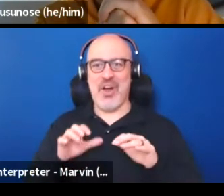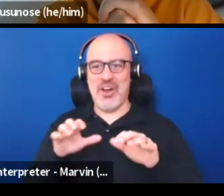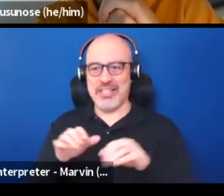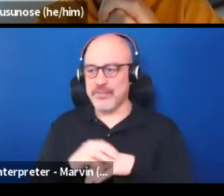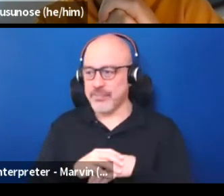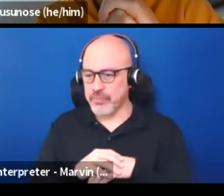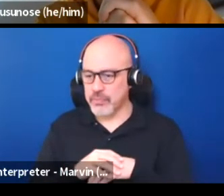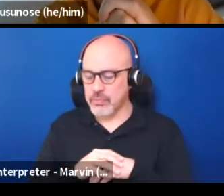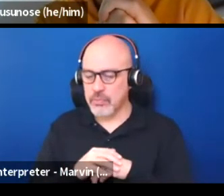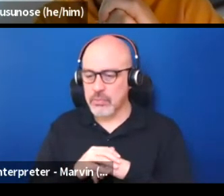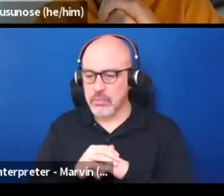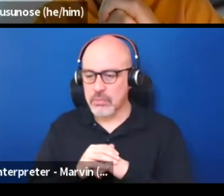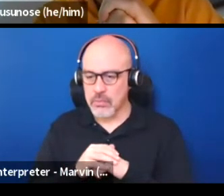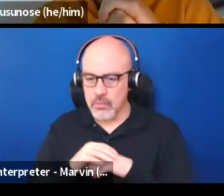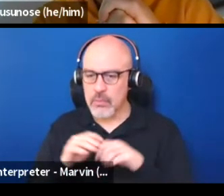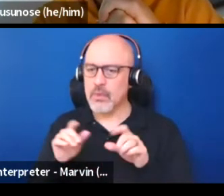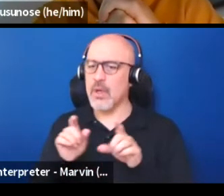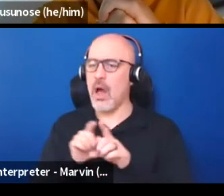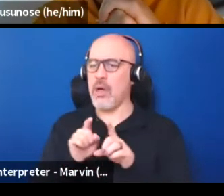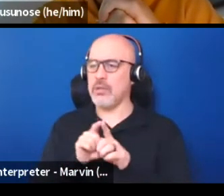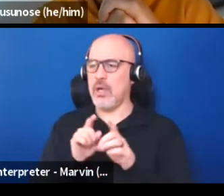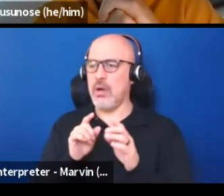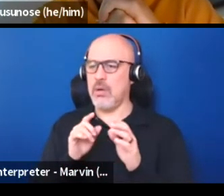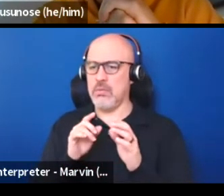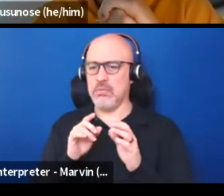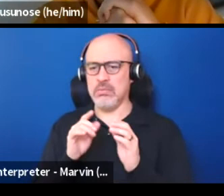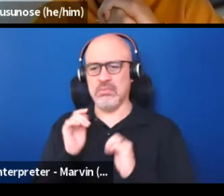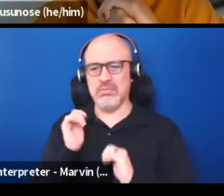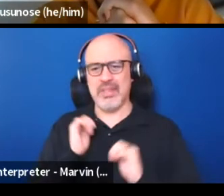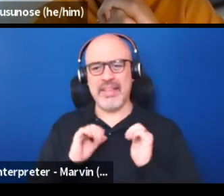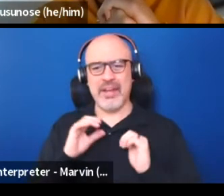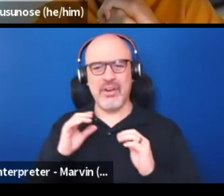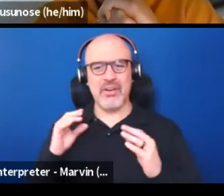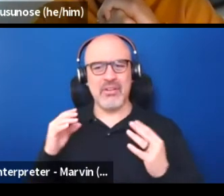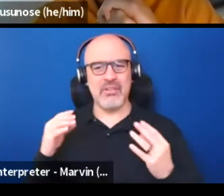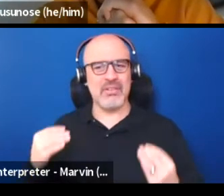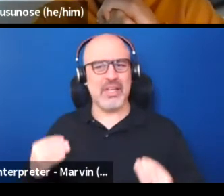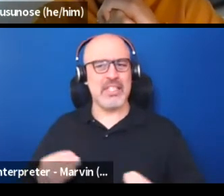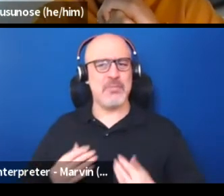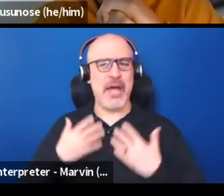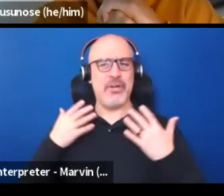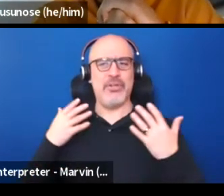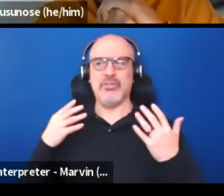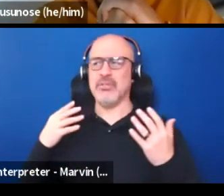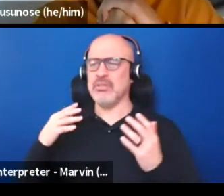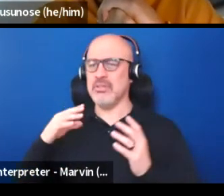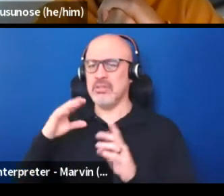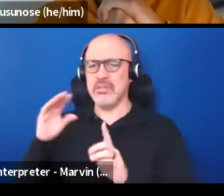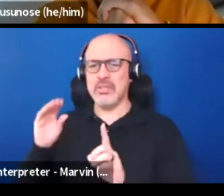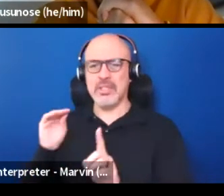is that it inspires people and it spotlights situations and it's humanizing something, it humanizes it.